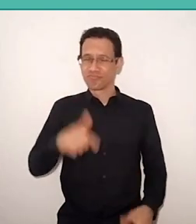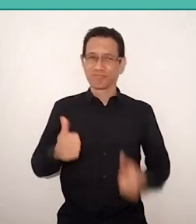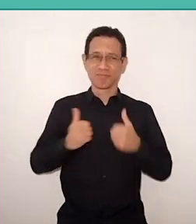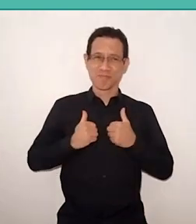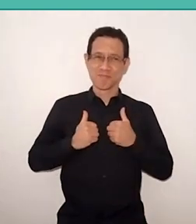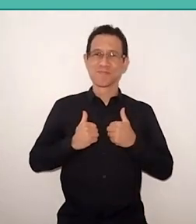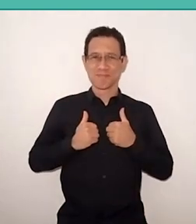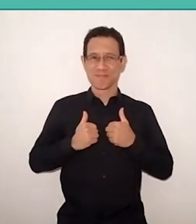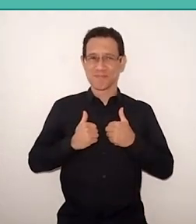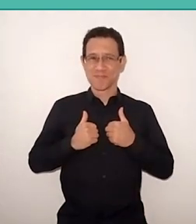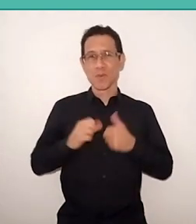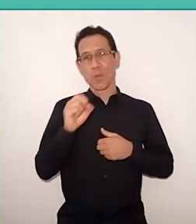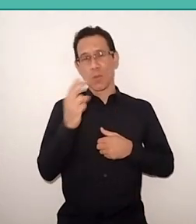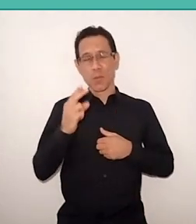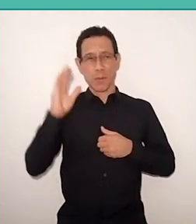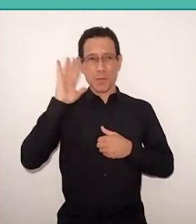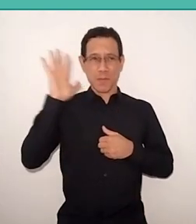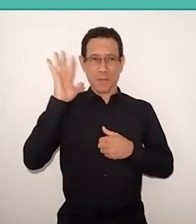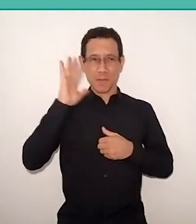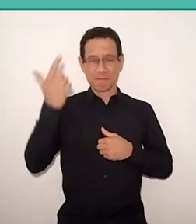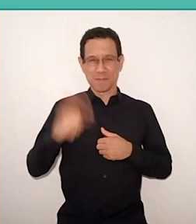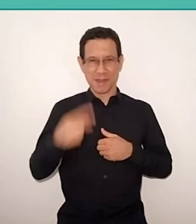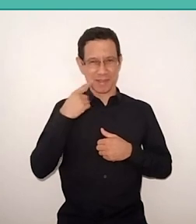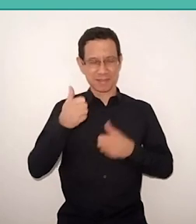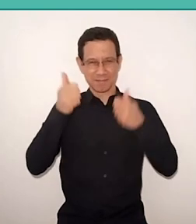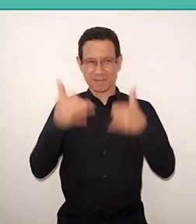There's another thought by Paulo Freire which I think also haunts us,